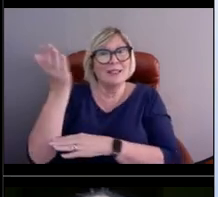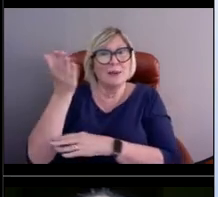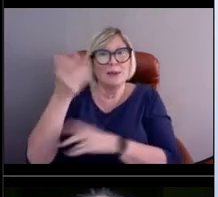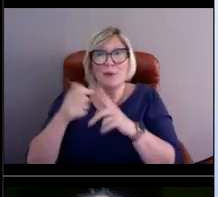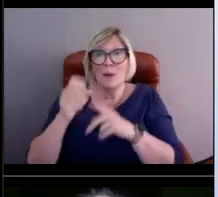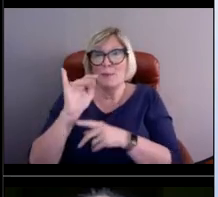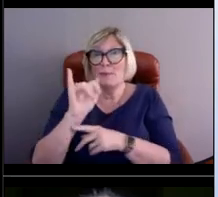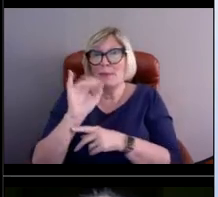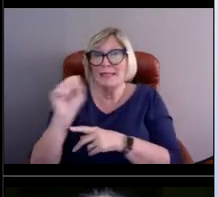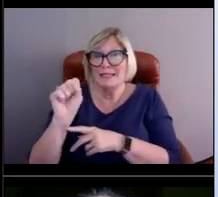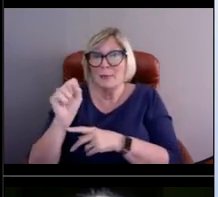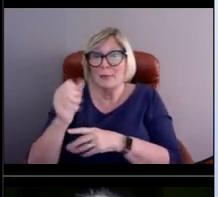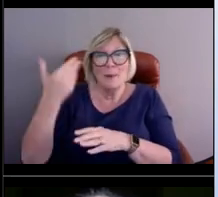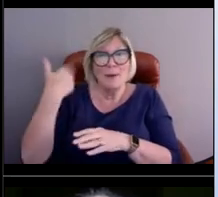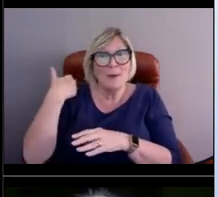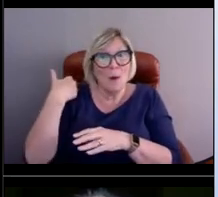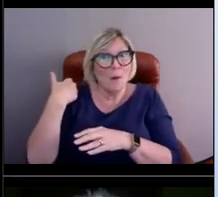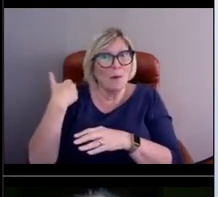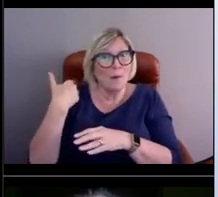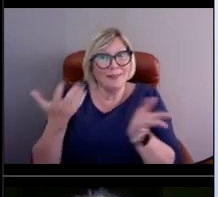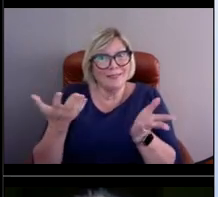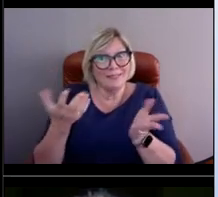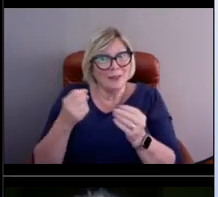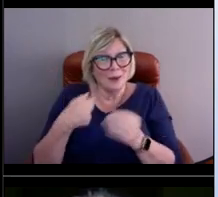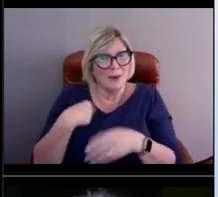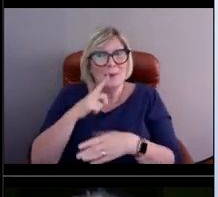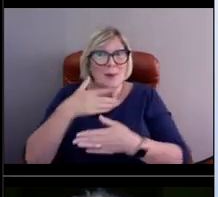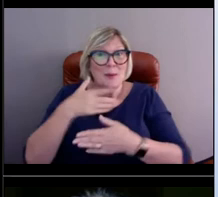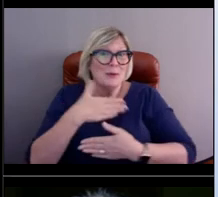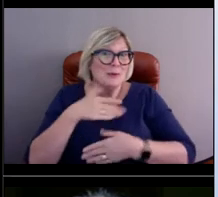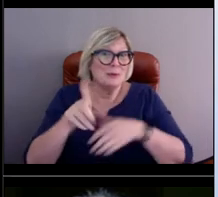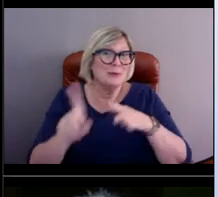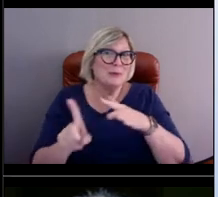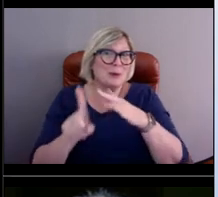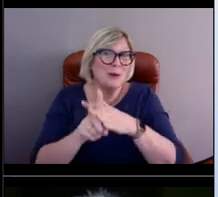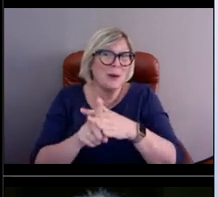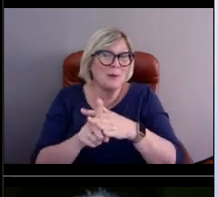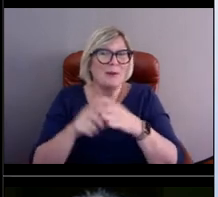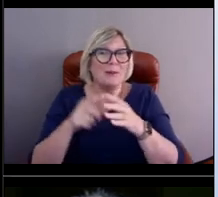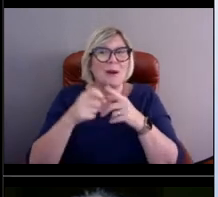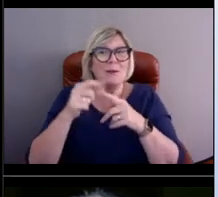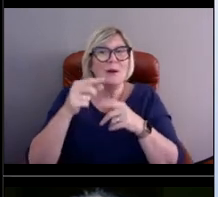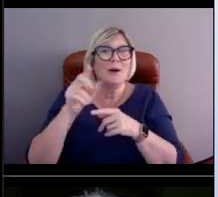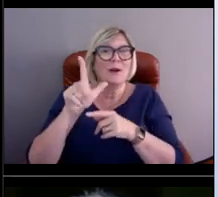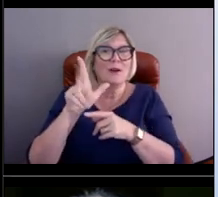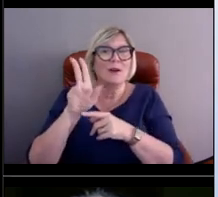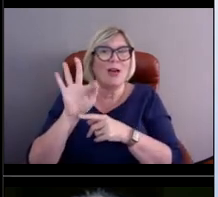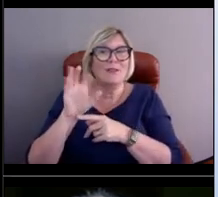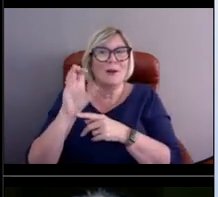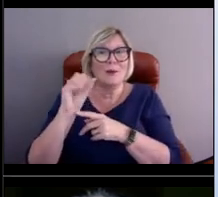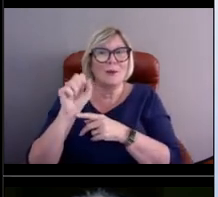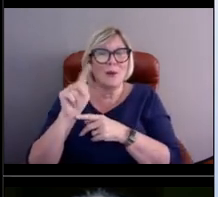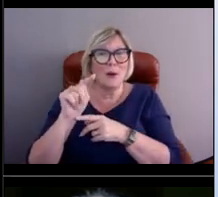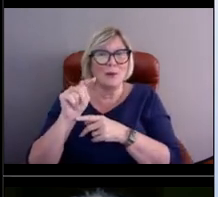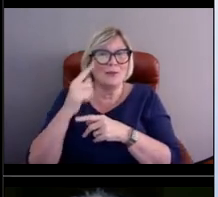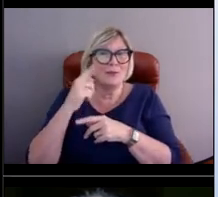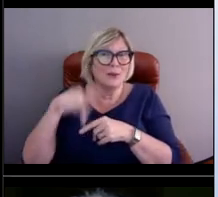So we appreciate you showing up from the Gulf Coast for this. And also next week, for everybody,